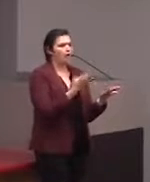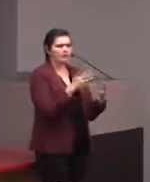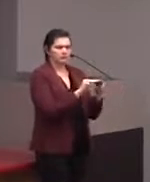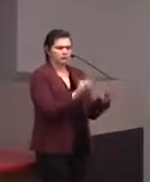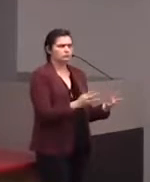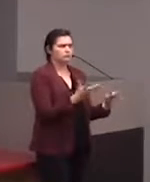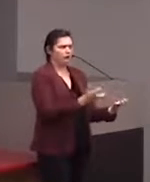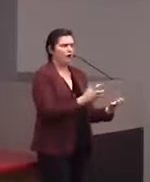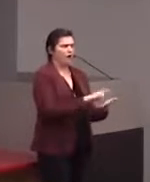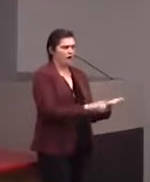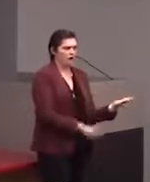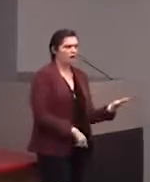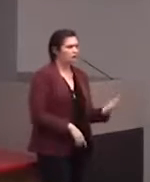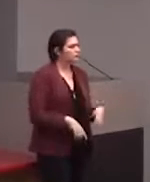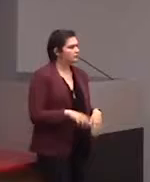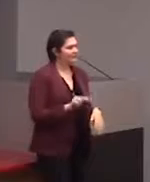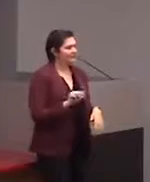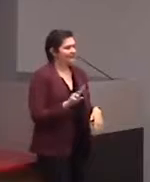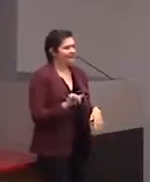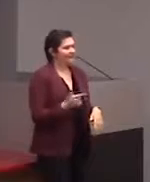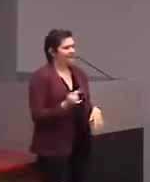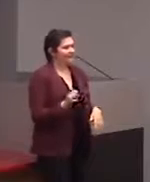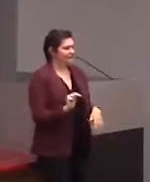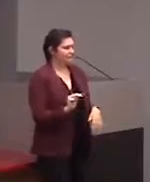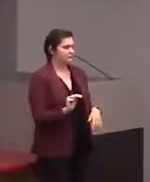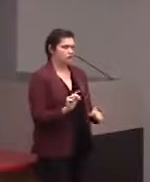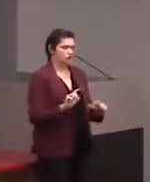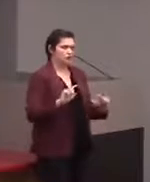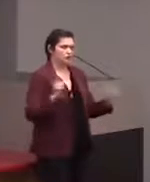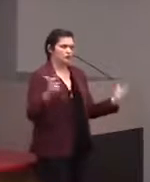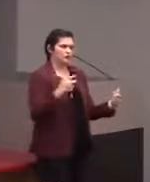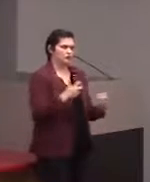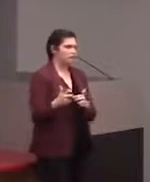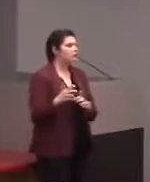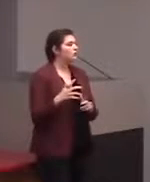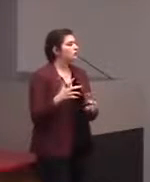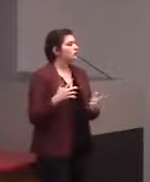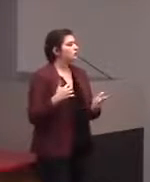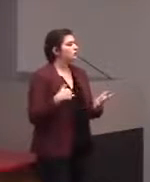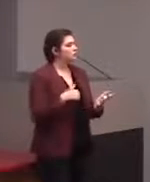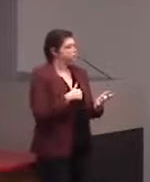because navigation is a major issue. So what we do is, we print 3D...